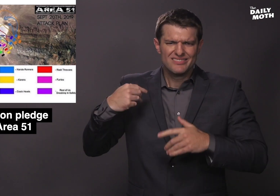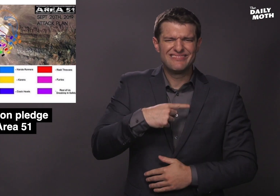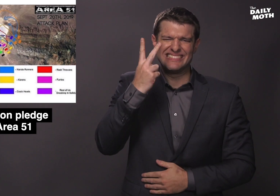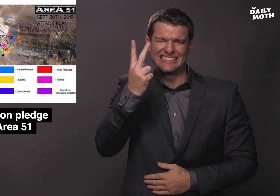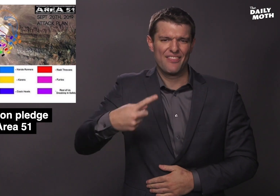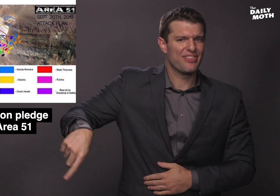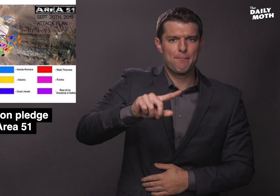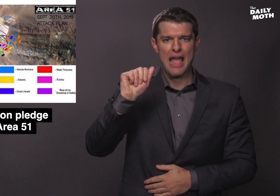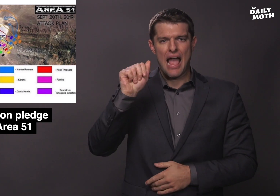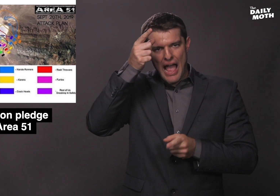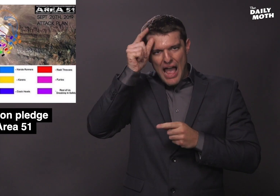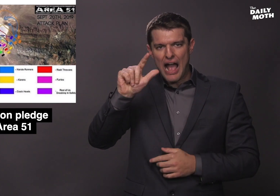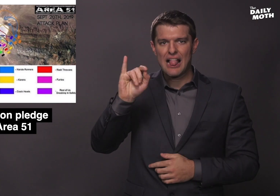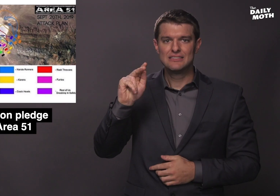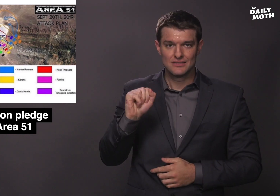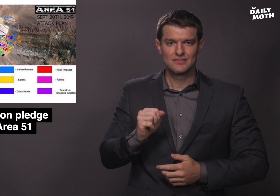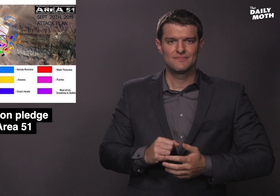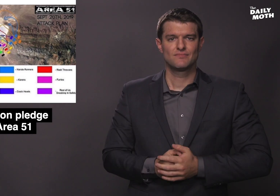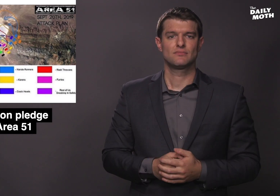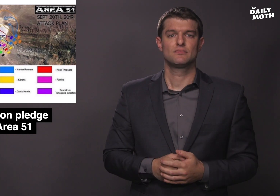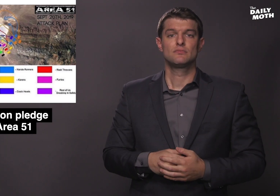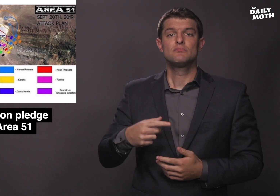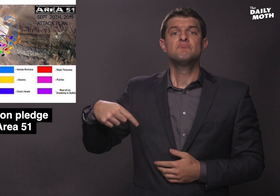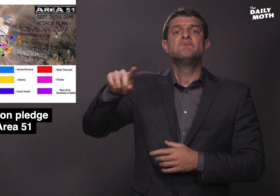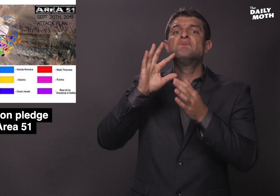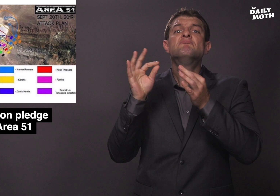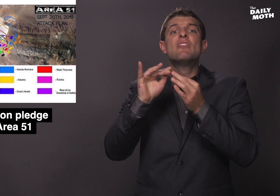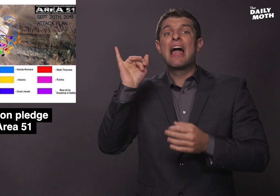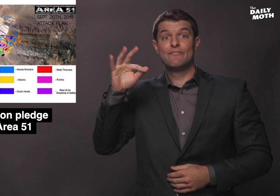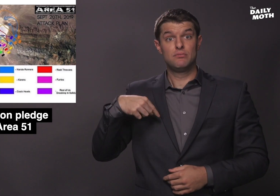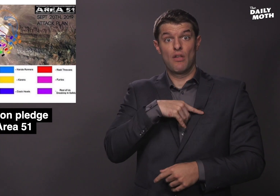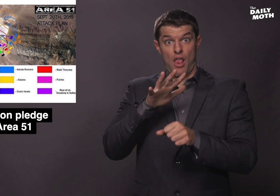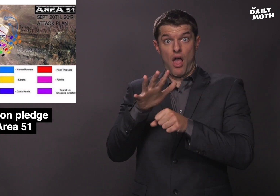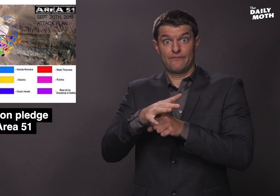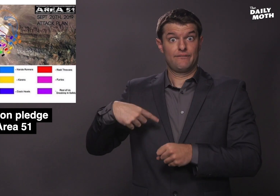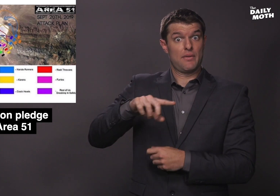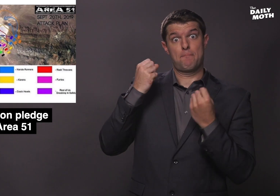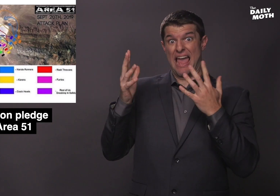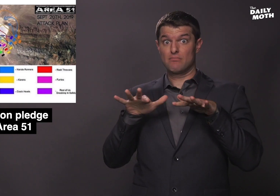Lets see them aliens," adding that if there are enough people